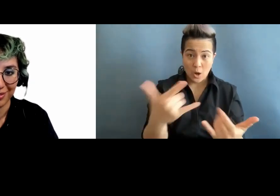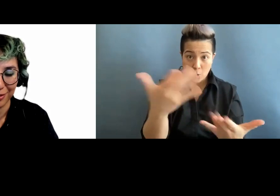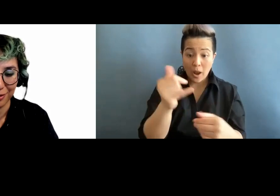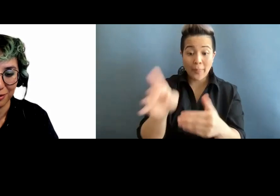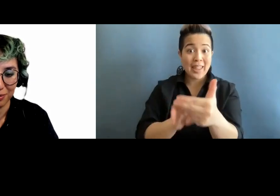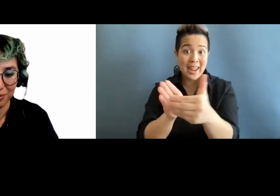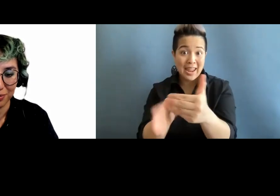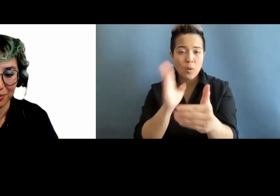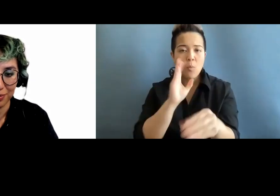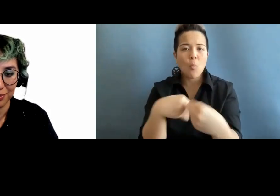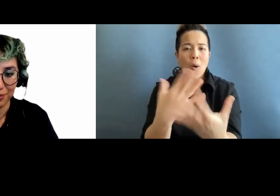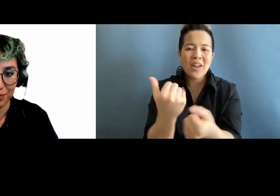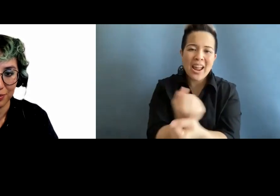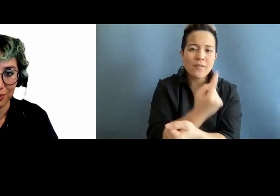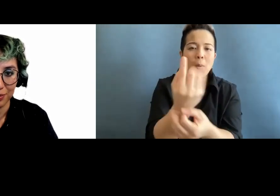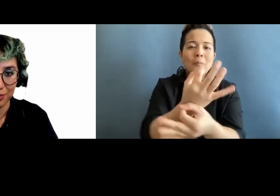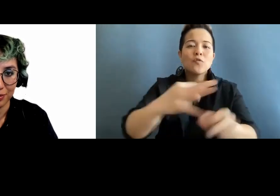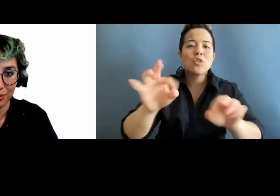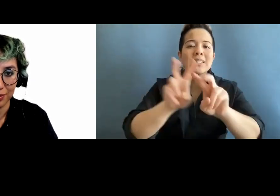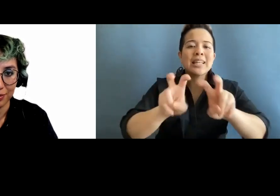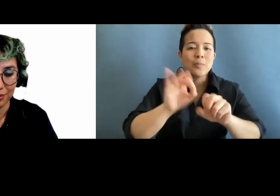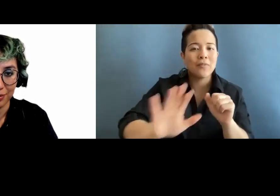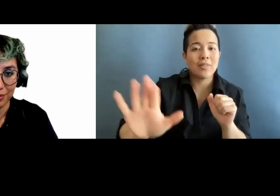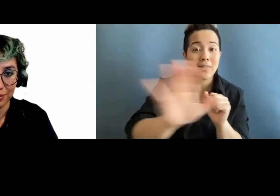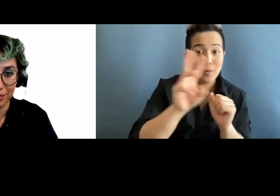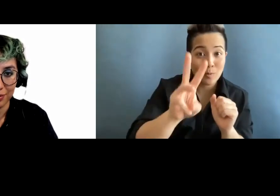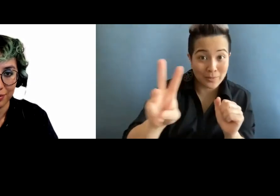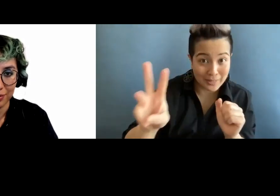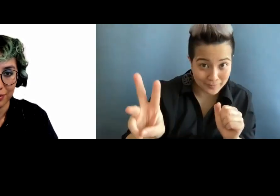we are going to offer everyone a free assessment of their website, so we will let you know where